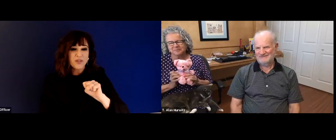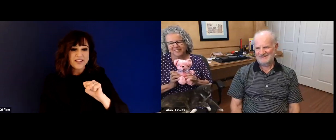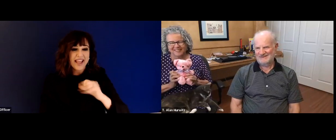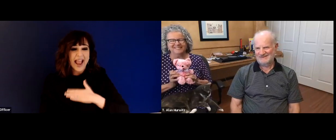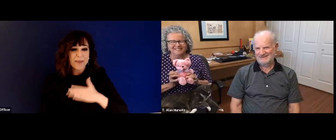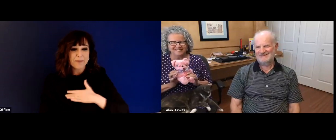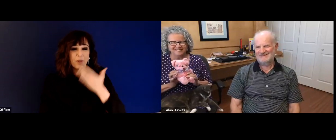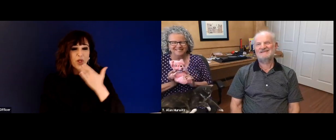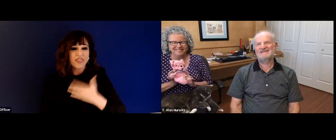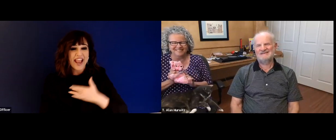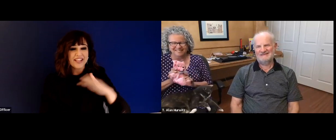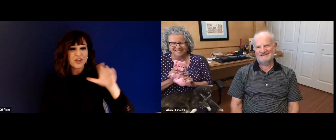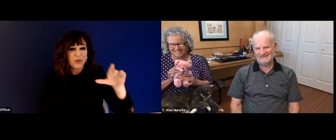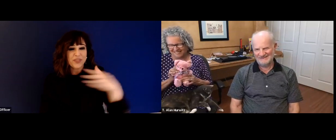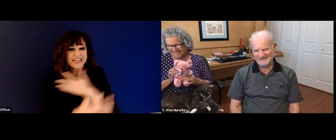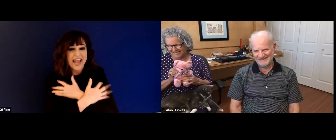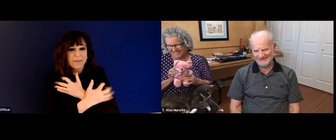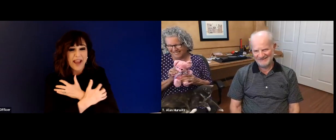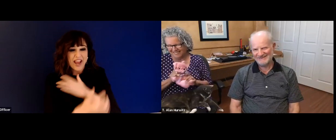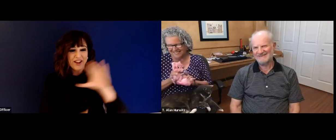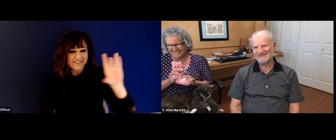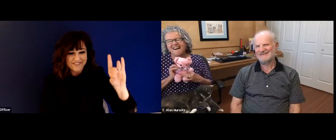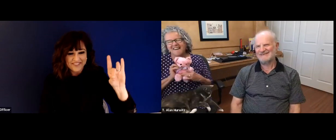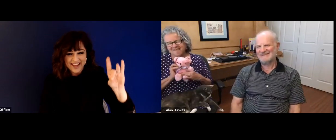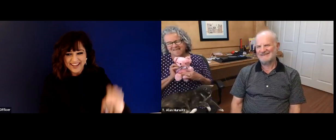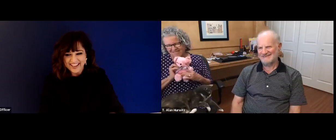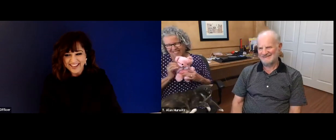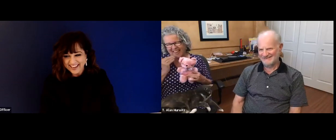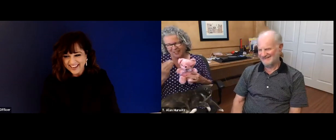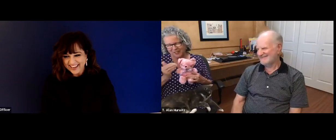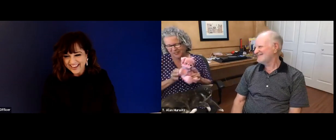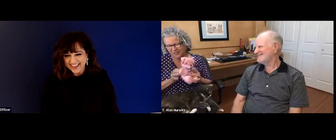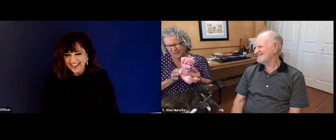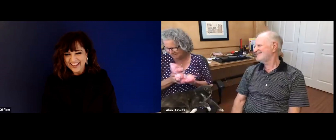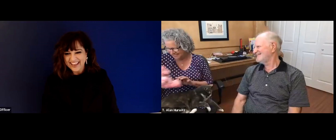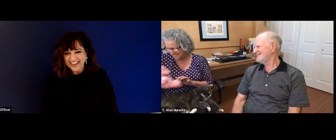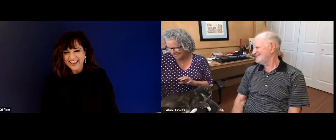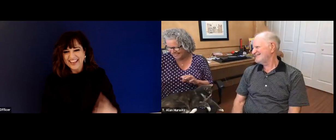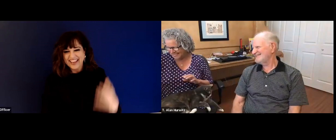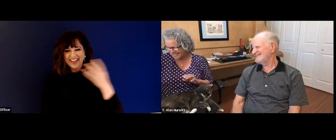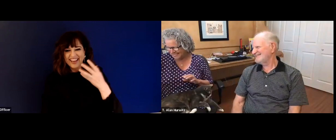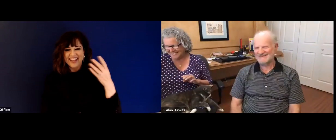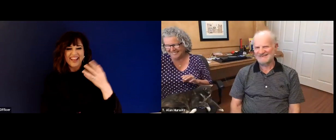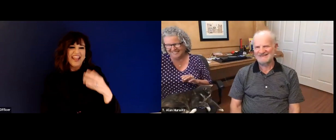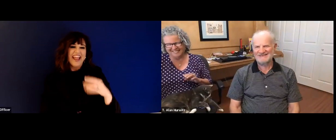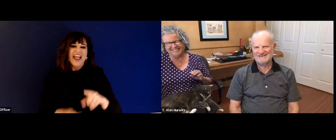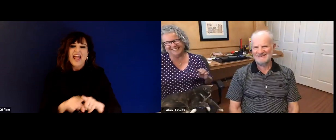to you? So that teddy bear is now 58 years old, happy